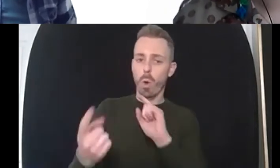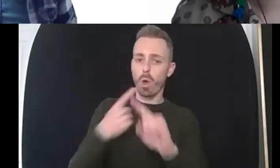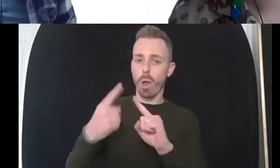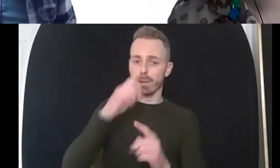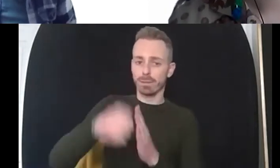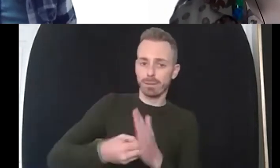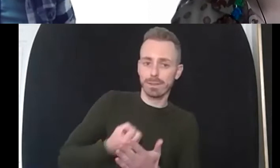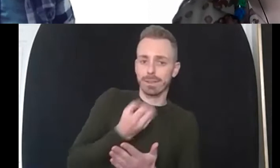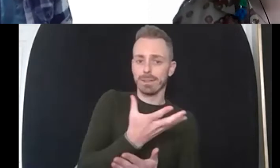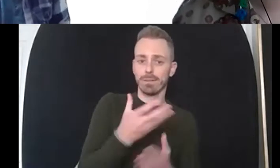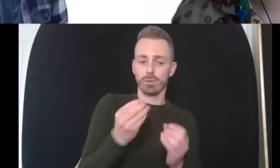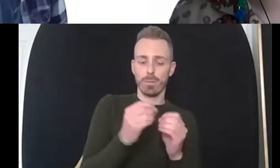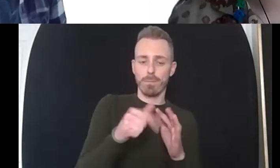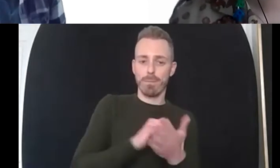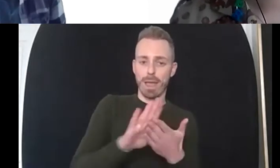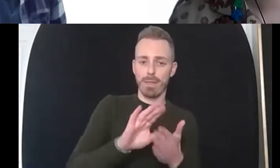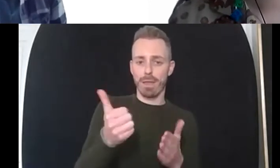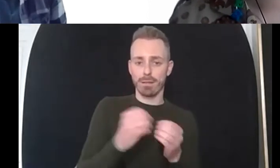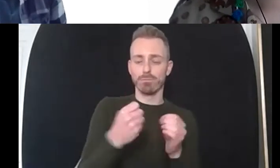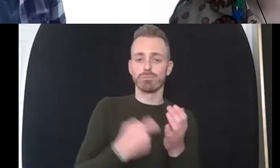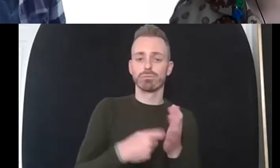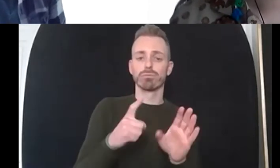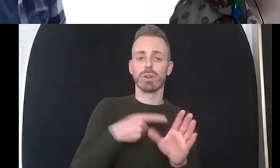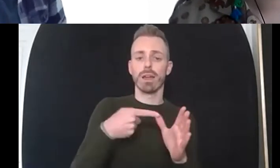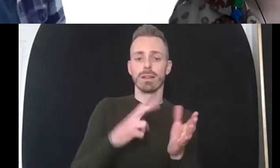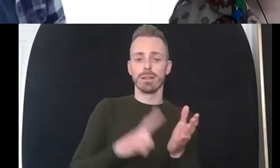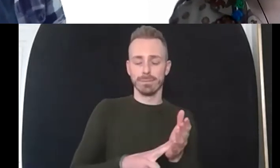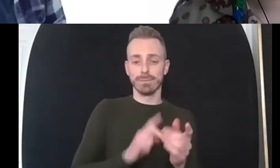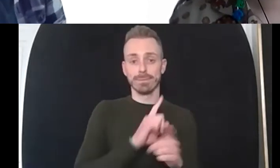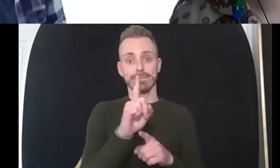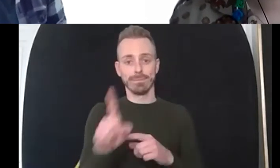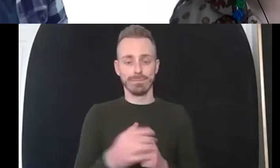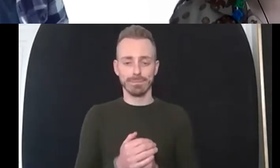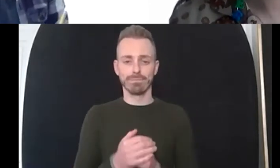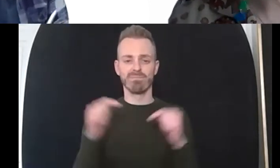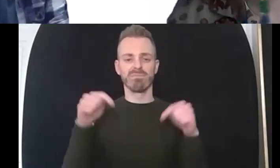um if i get an opportunity um at the end of this session um we will be emailing you